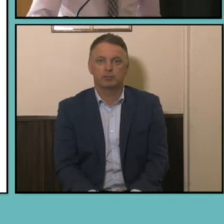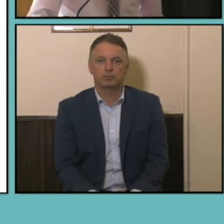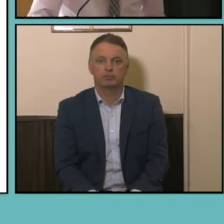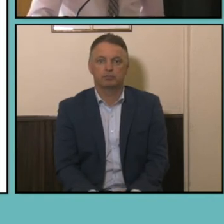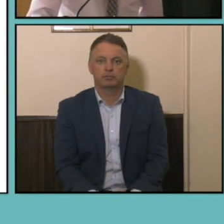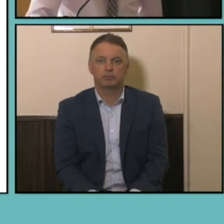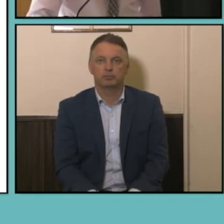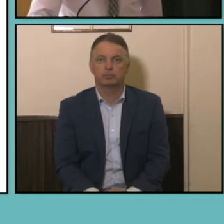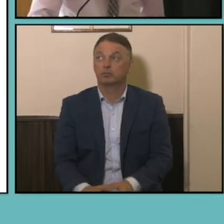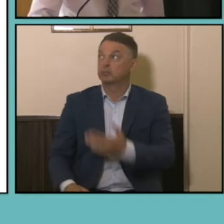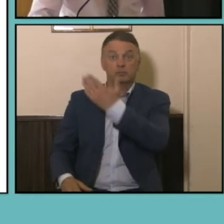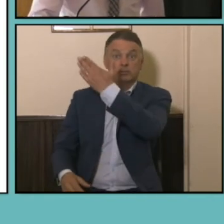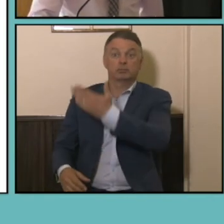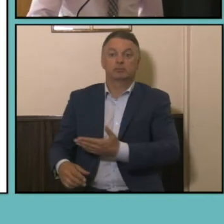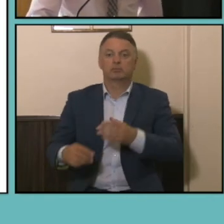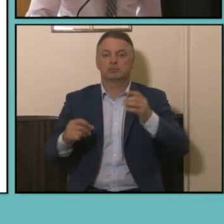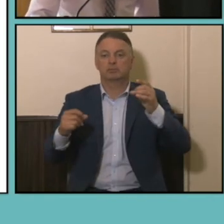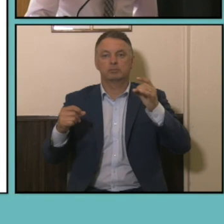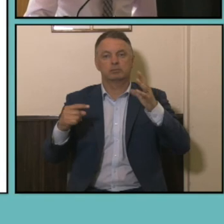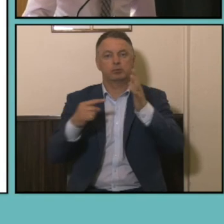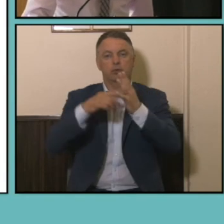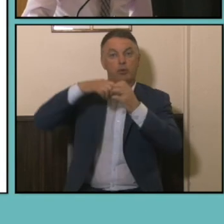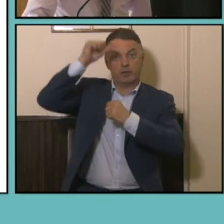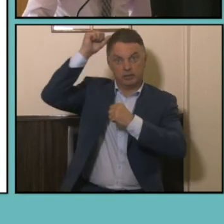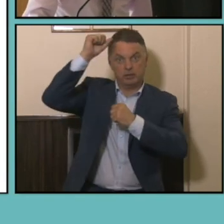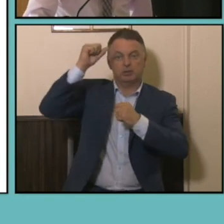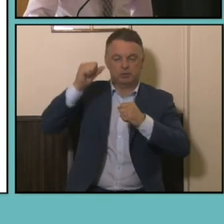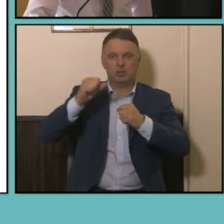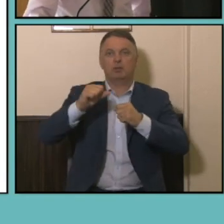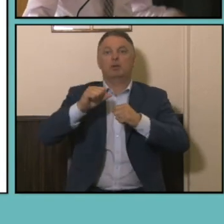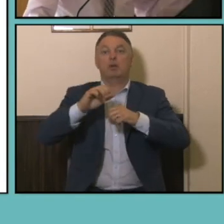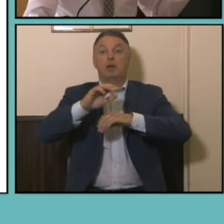occupations by level of qualification. So on the left hand side if we're splitting